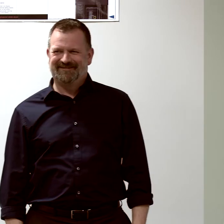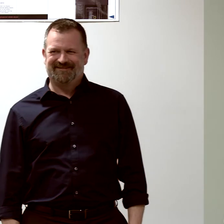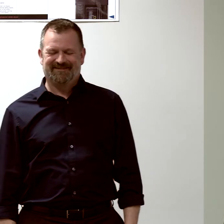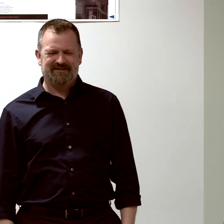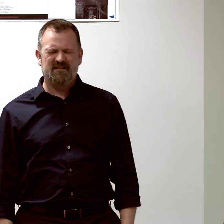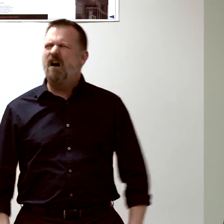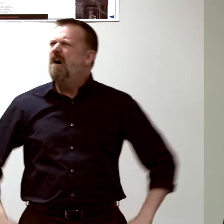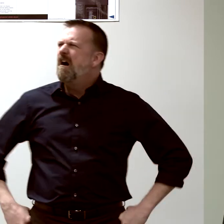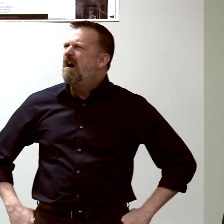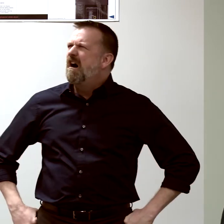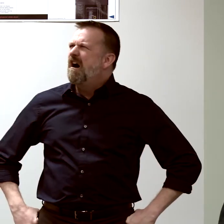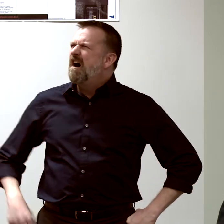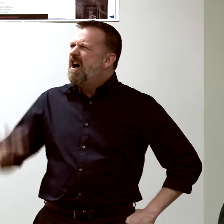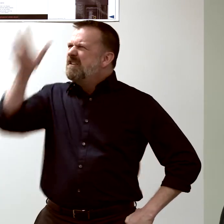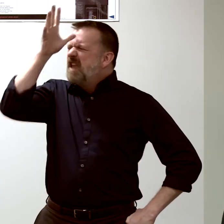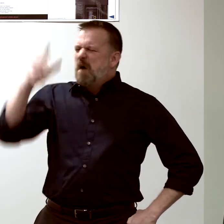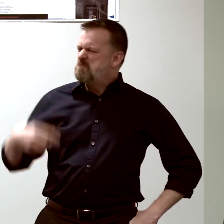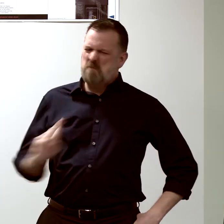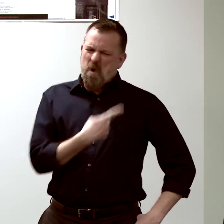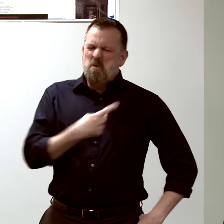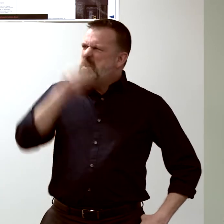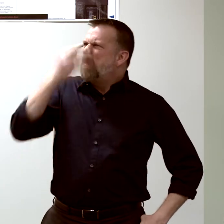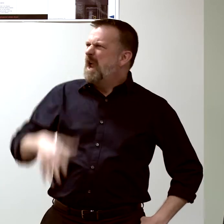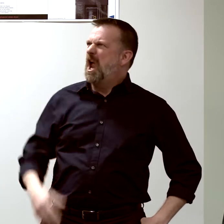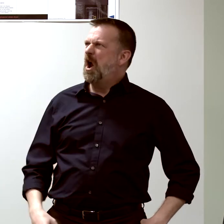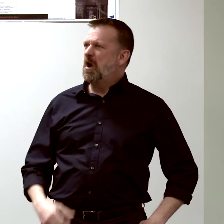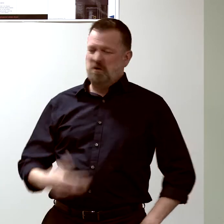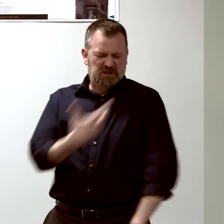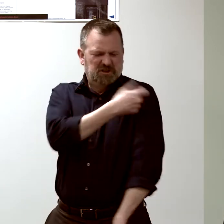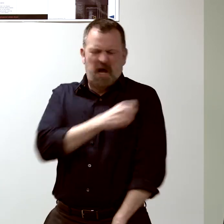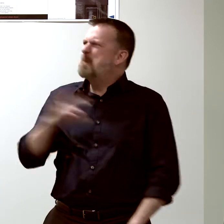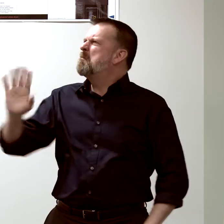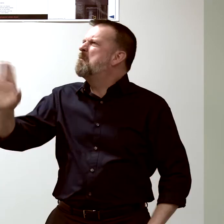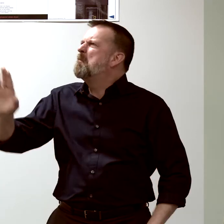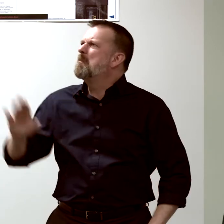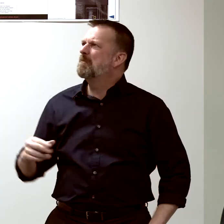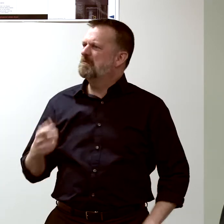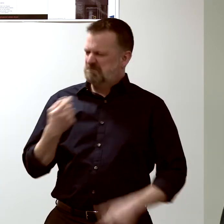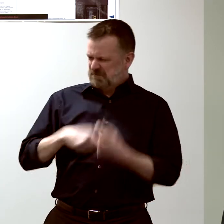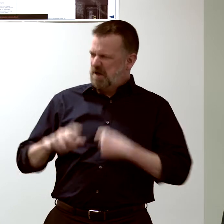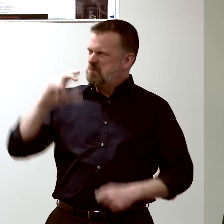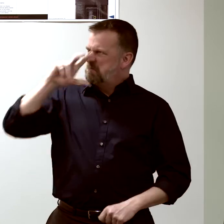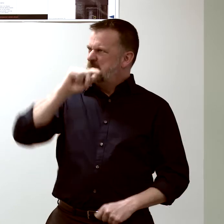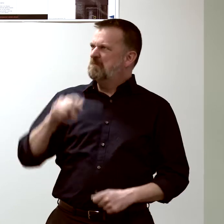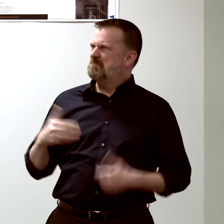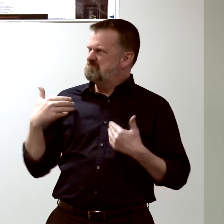and they said, "Dad, we don't care. "We're not getting the shots. " We're getting the mist vaccine, anyway."